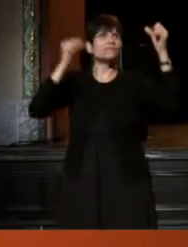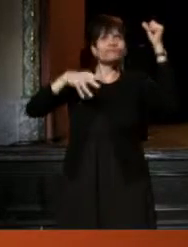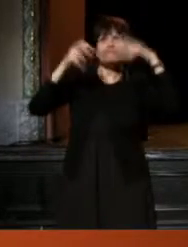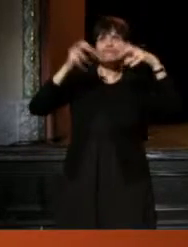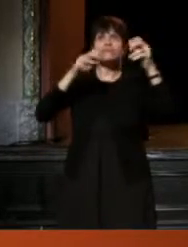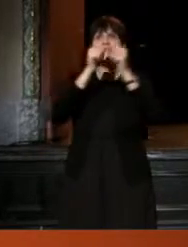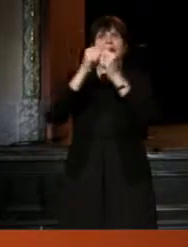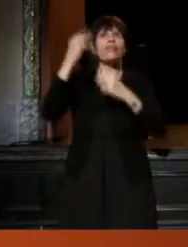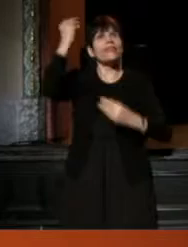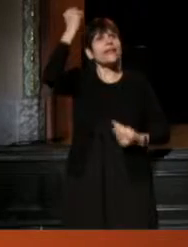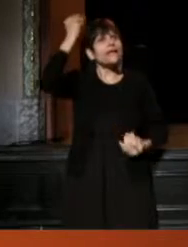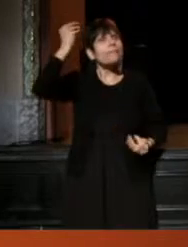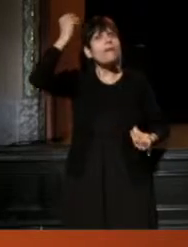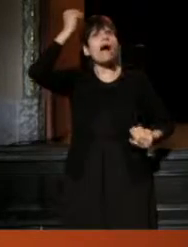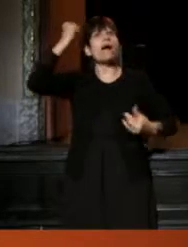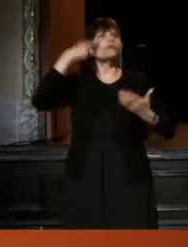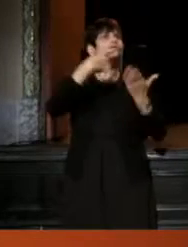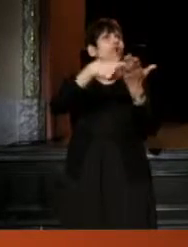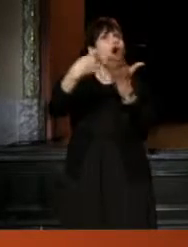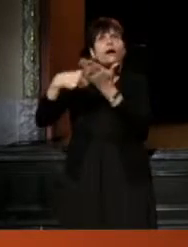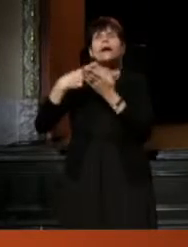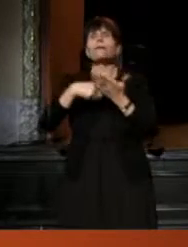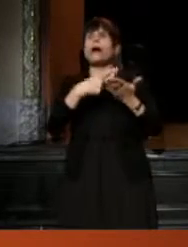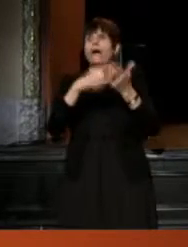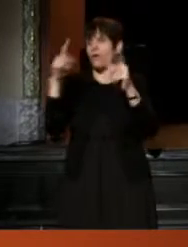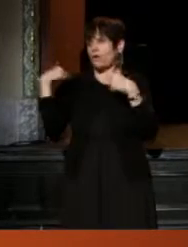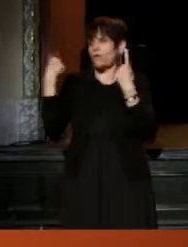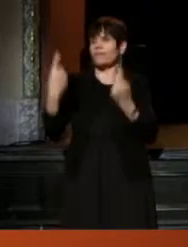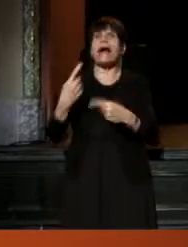you've been thinking about and talking about over the past 3 days.